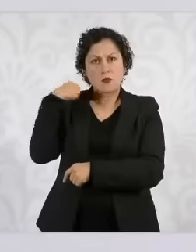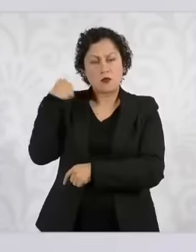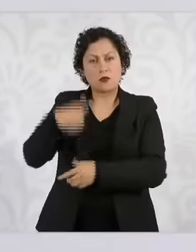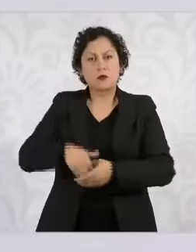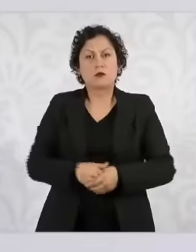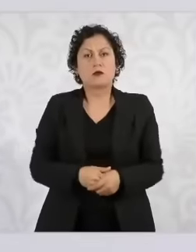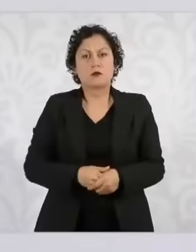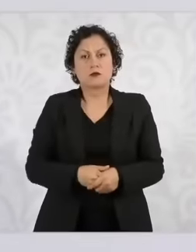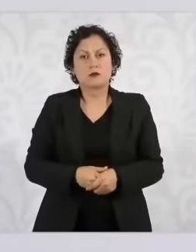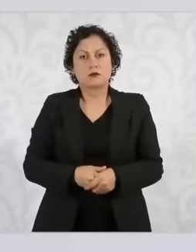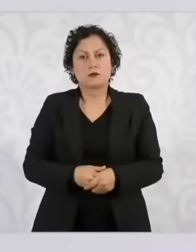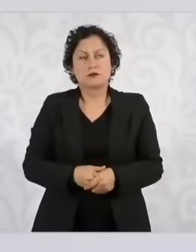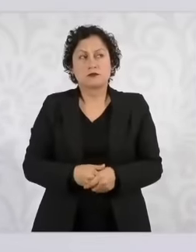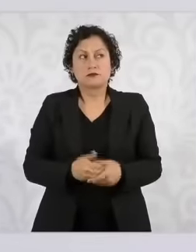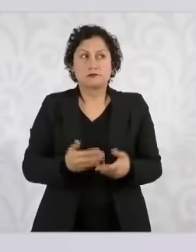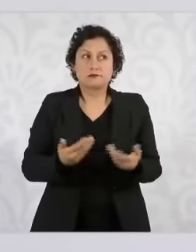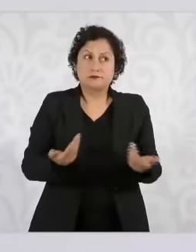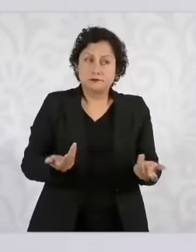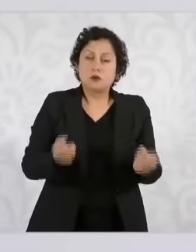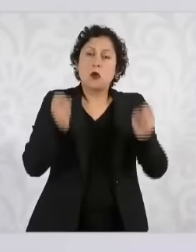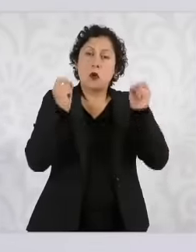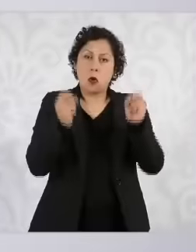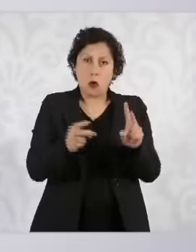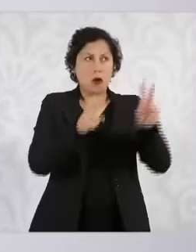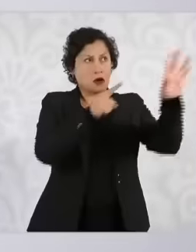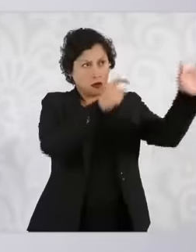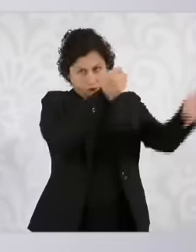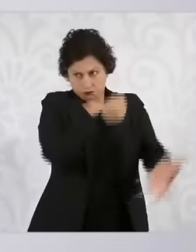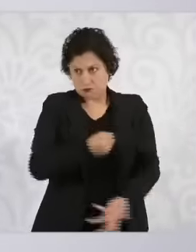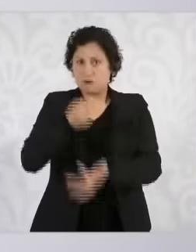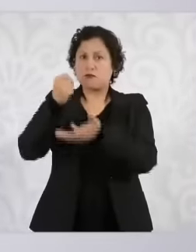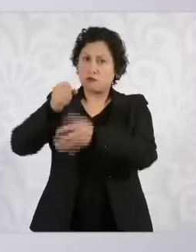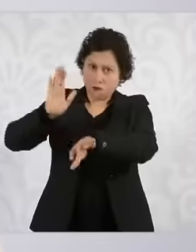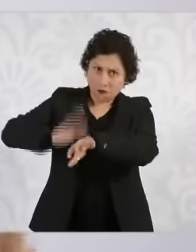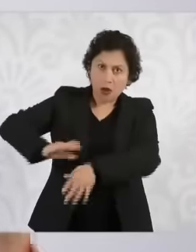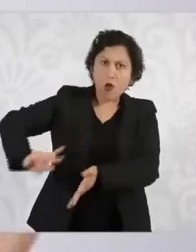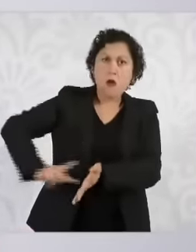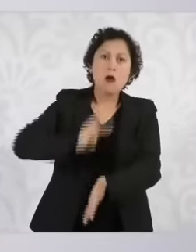Maybe we can use them again for Acapulco. By the way, I take advantage a parenthesis